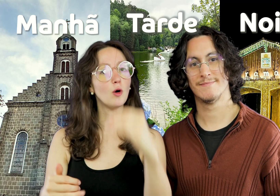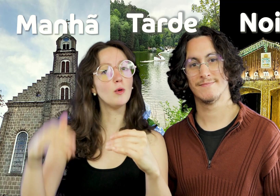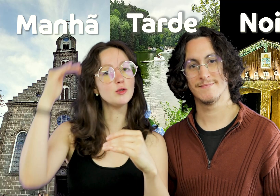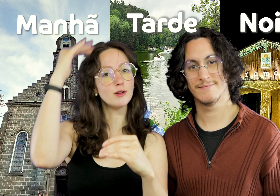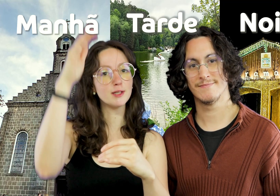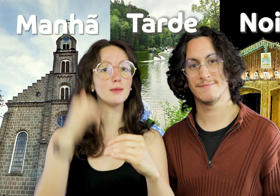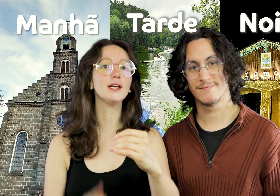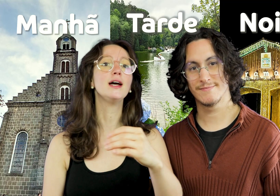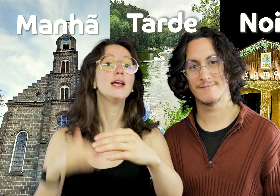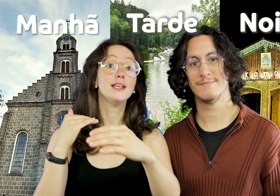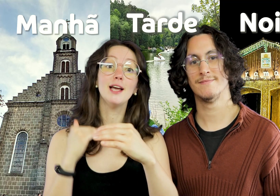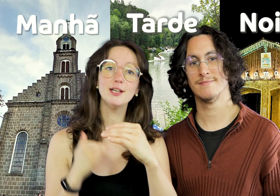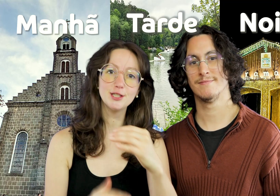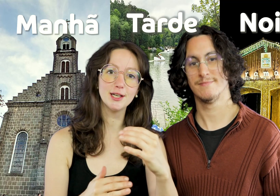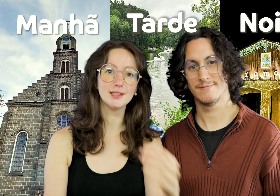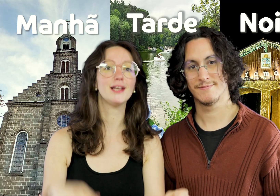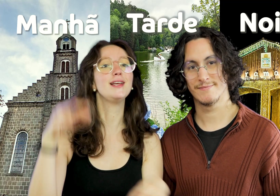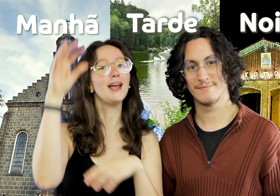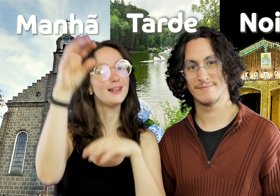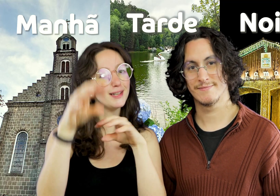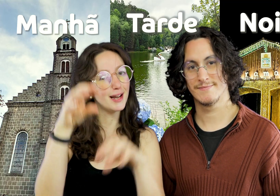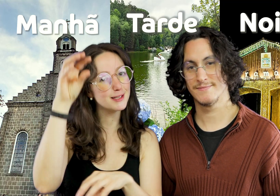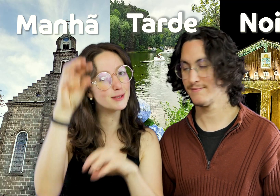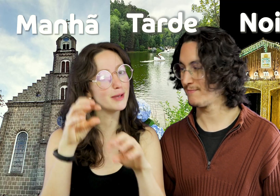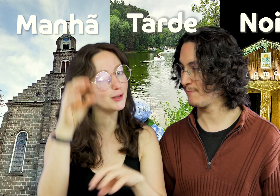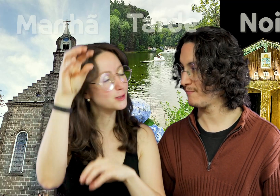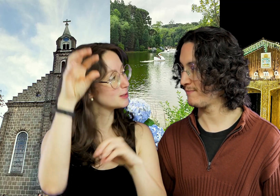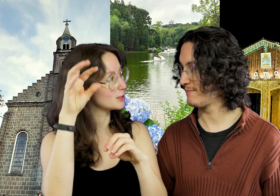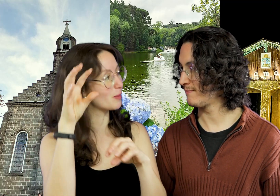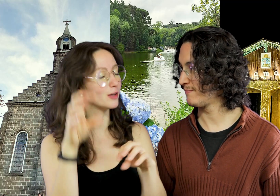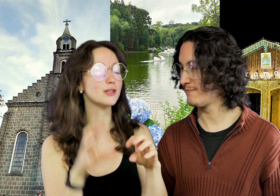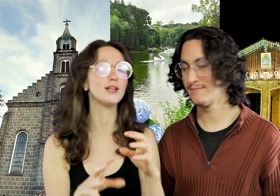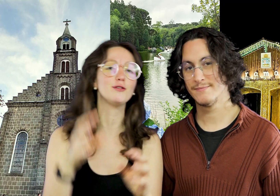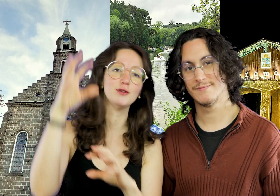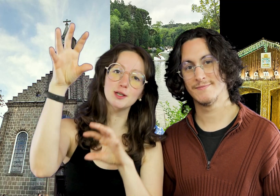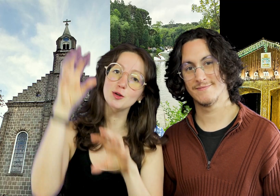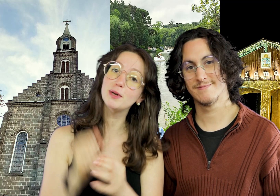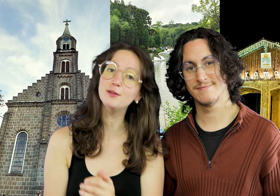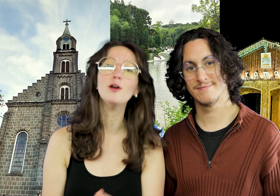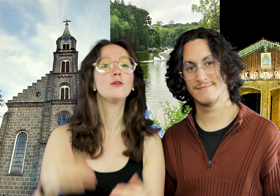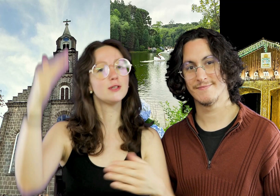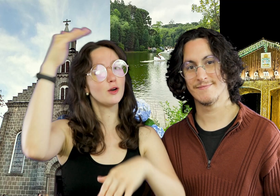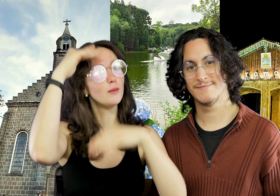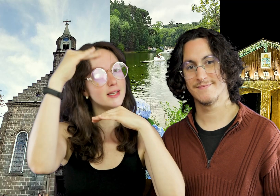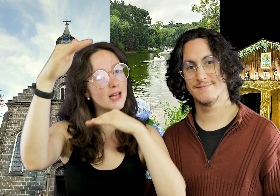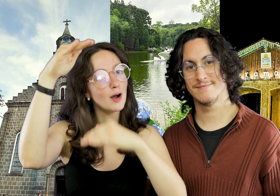between lunch for the morning and the dinner and between these means spaces there that you are left